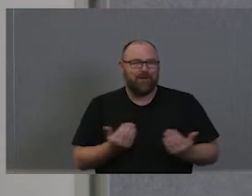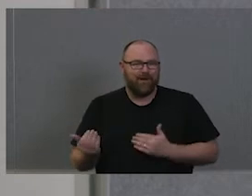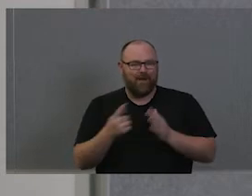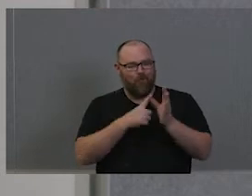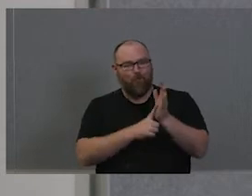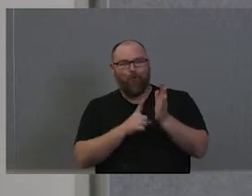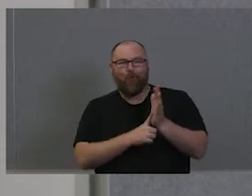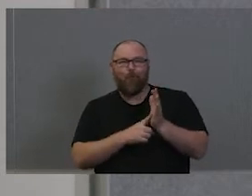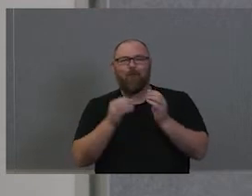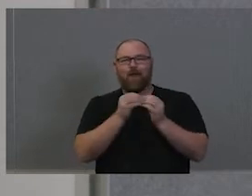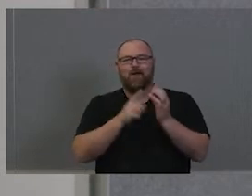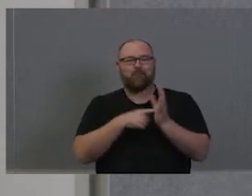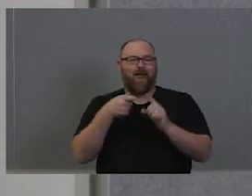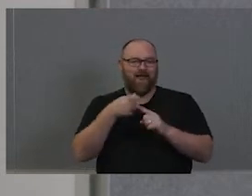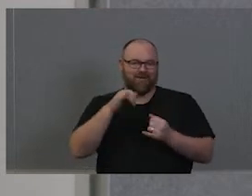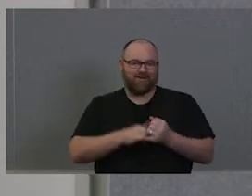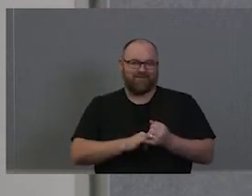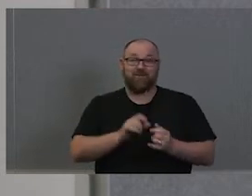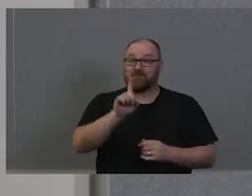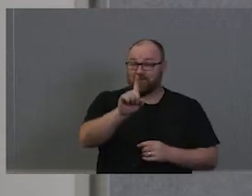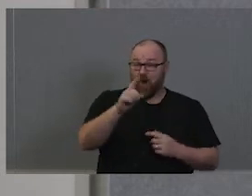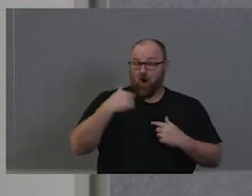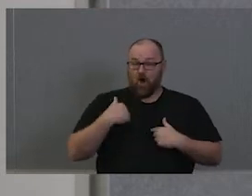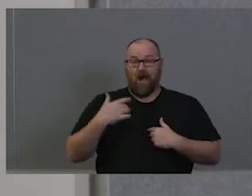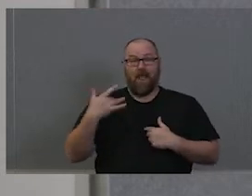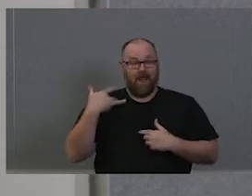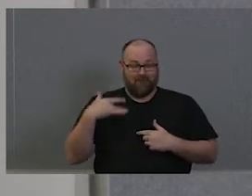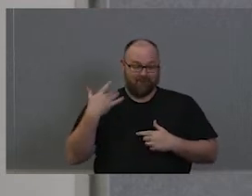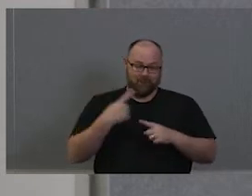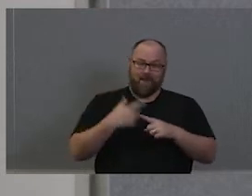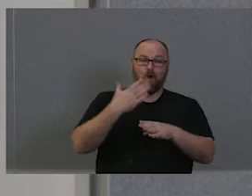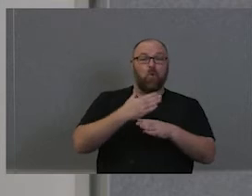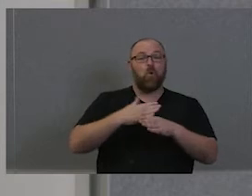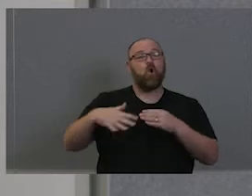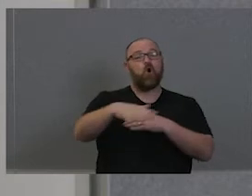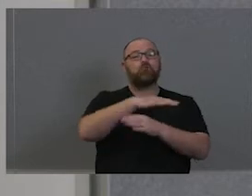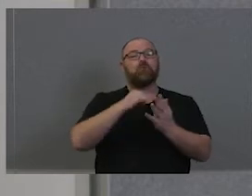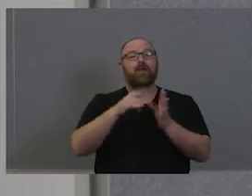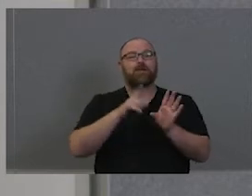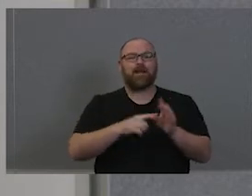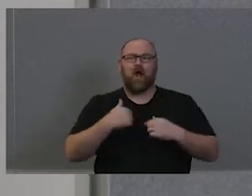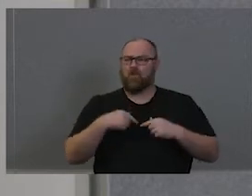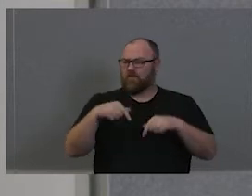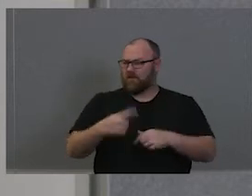while many many years, I've lived and worked around the city of Sydney, I'd like to take this opportunity this